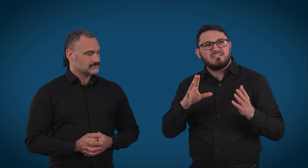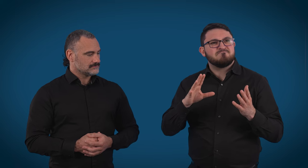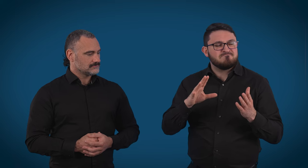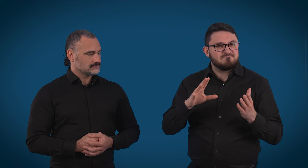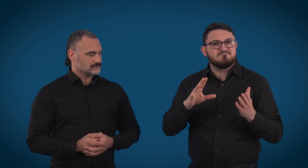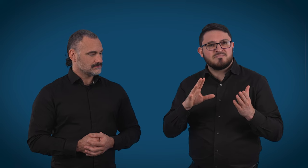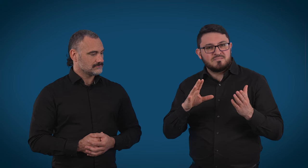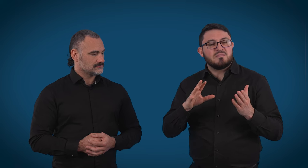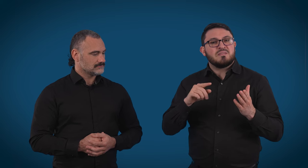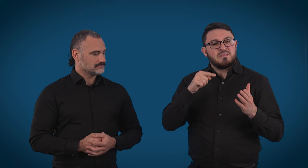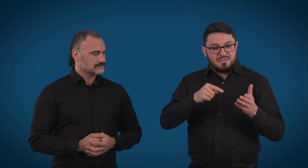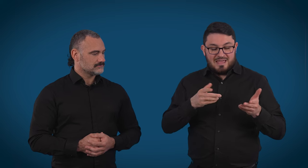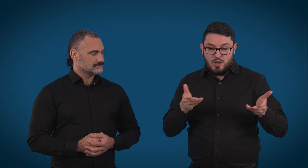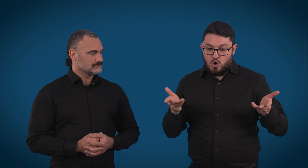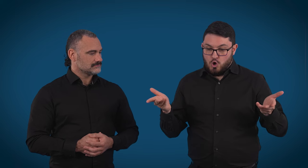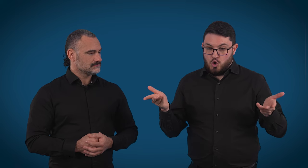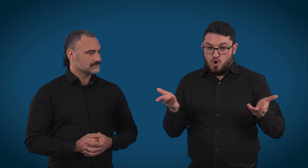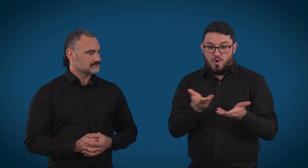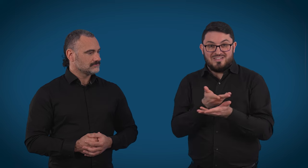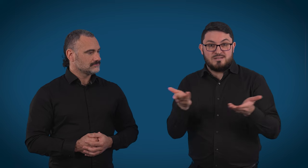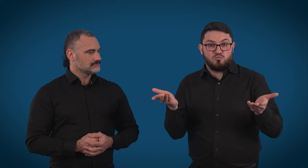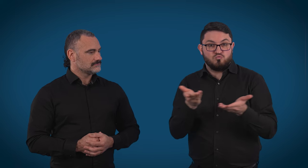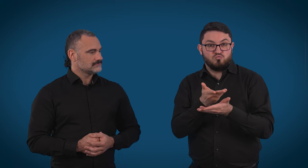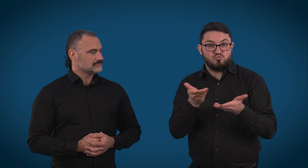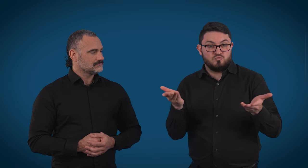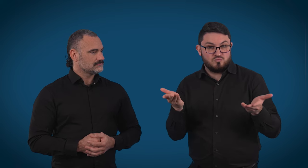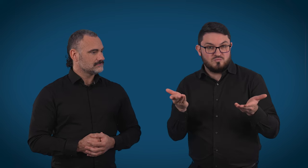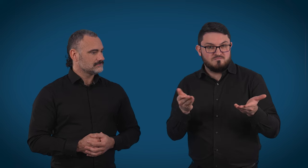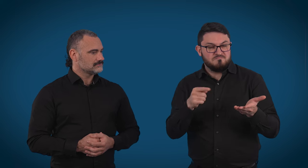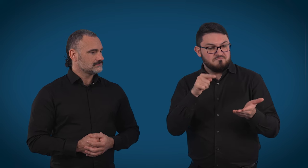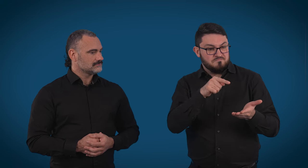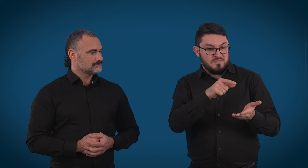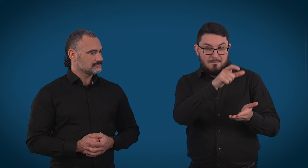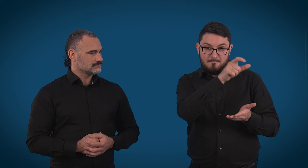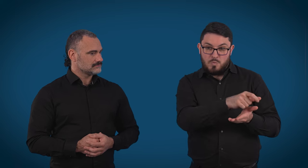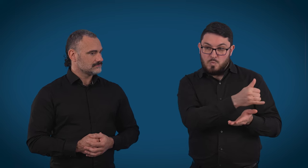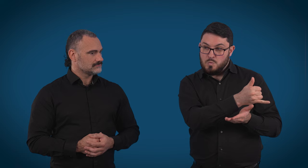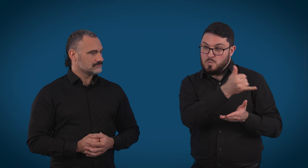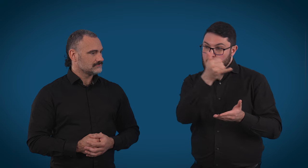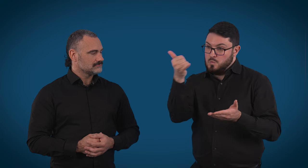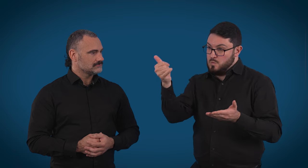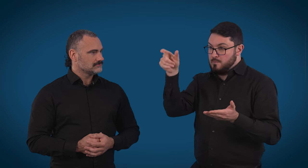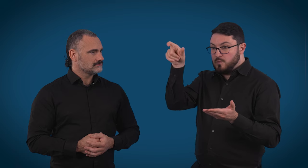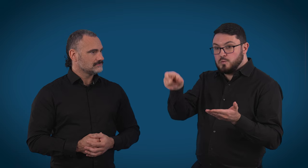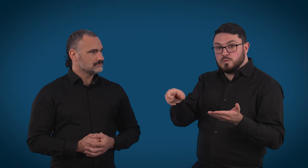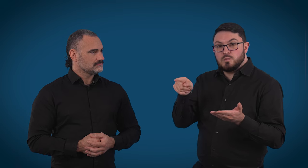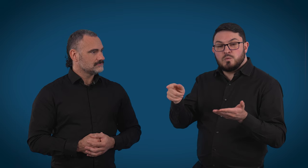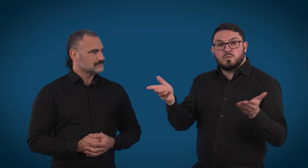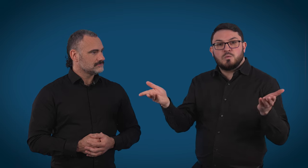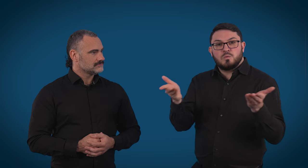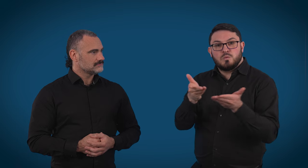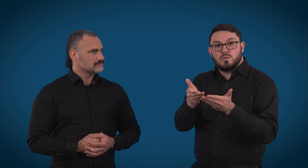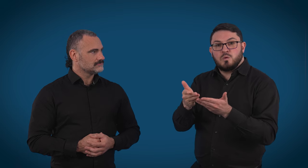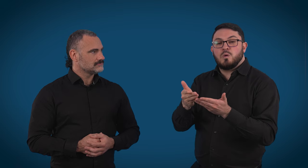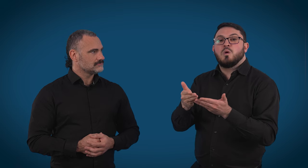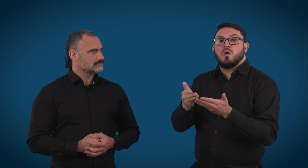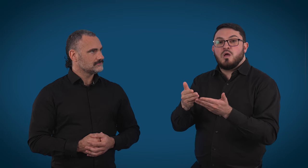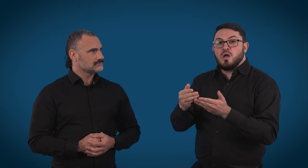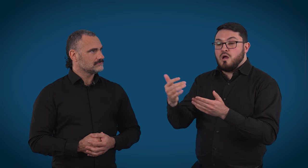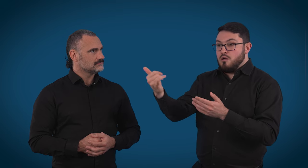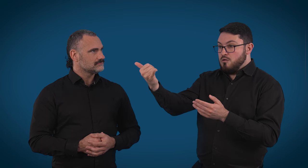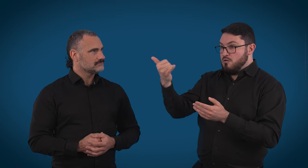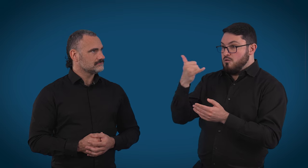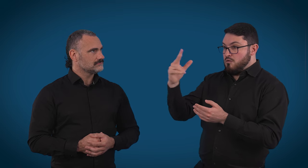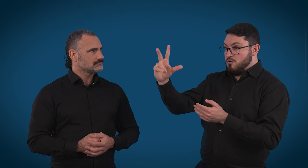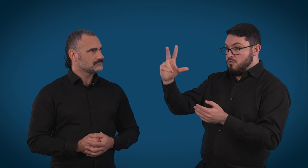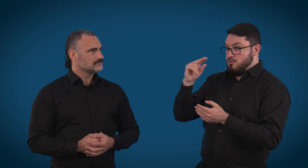relay the conversation that the person they're calling back as text to the caller. So, our job